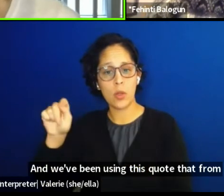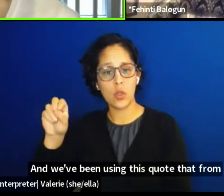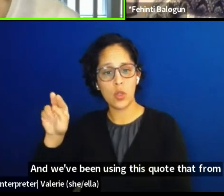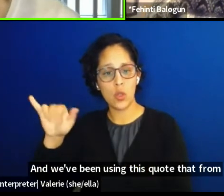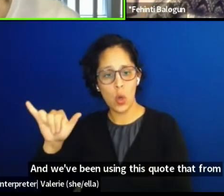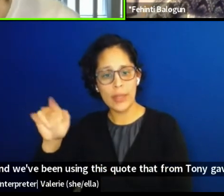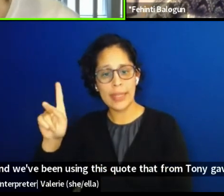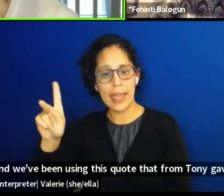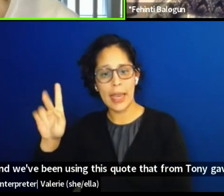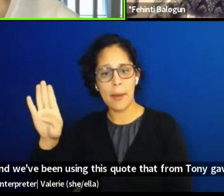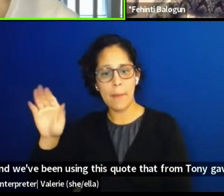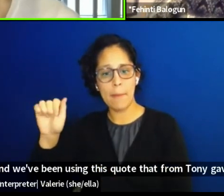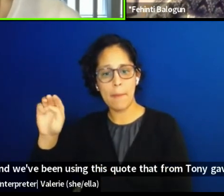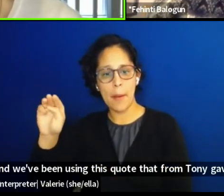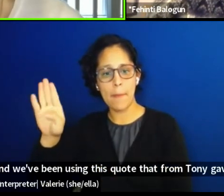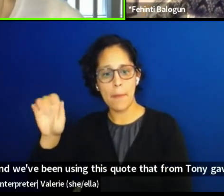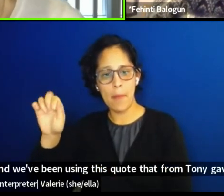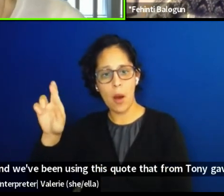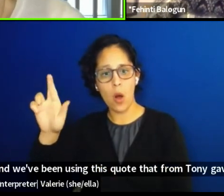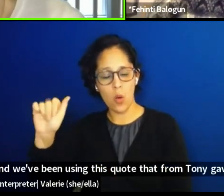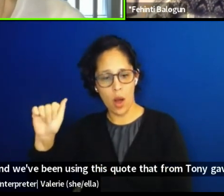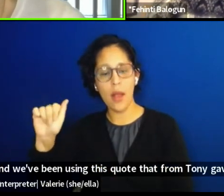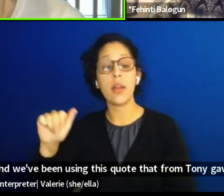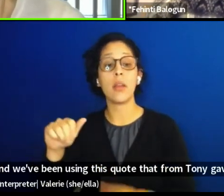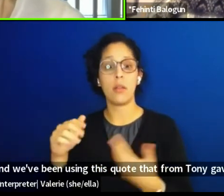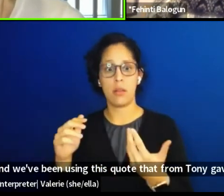"is to make the revolution irresistible."